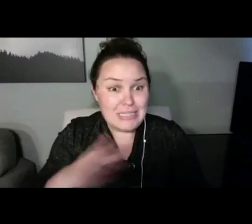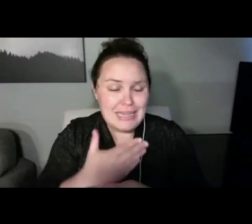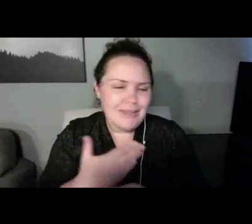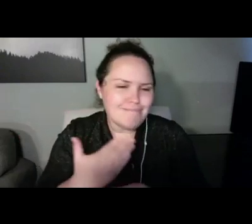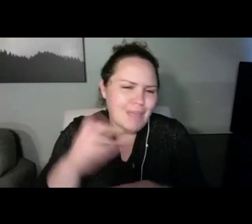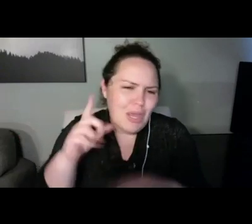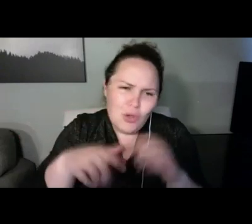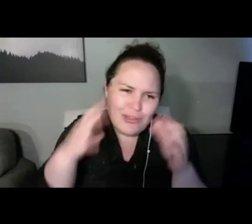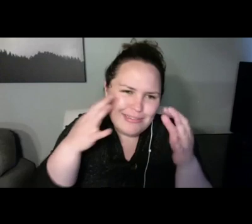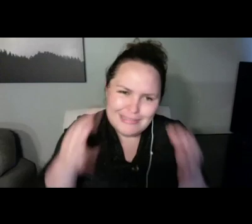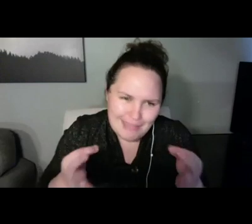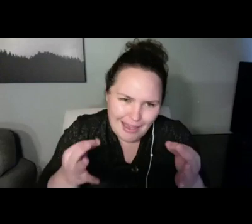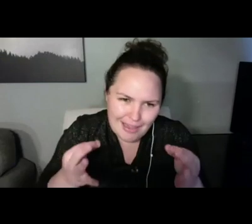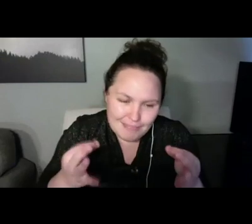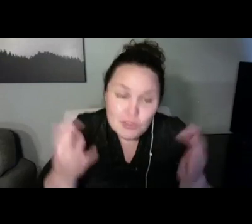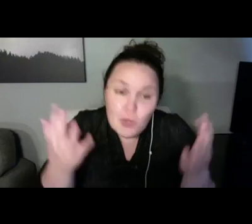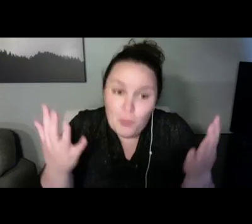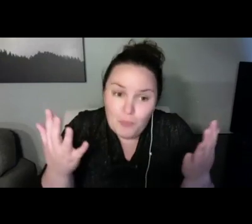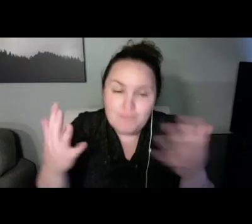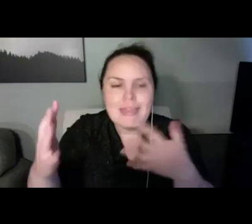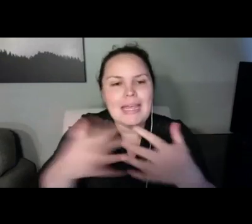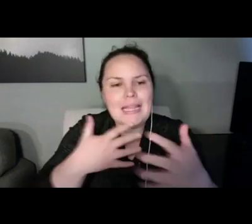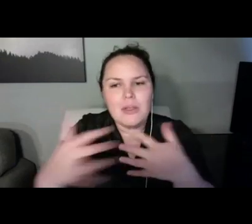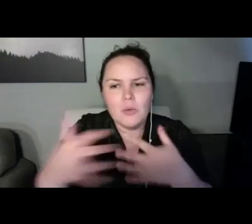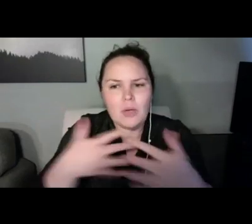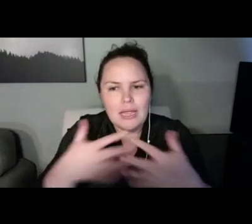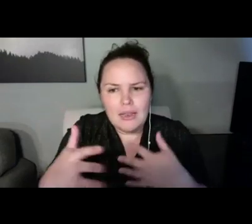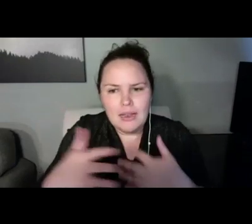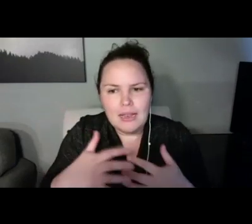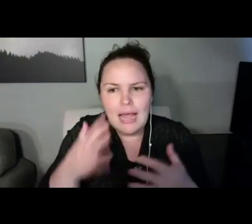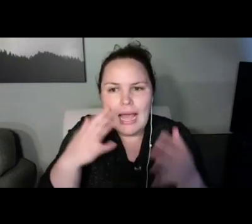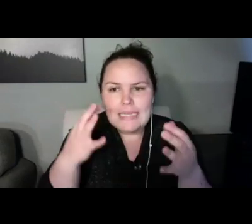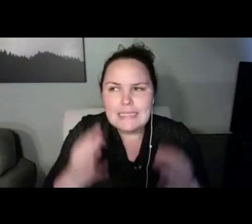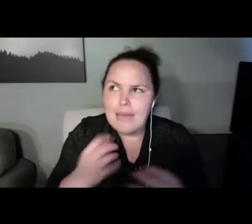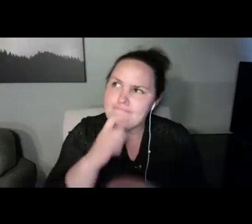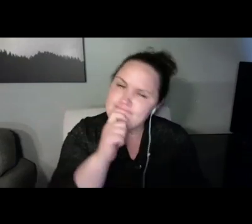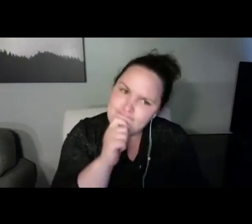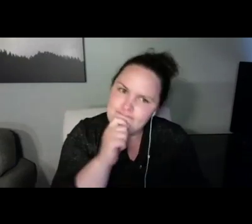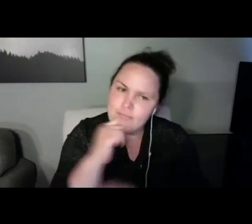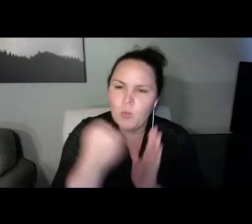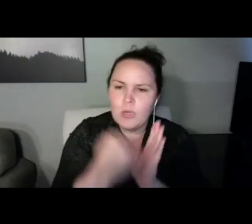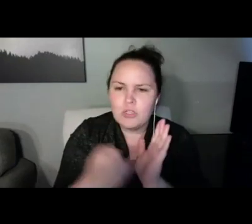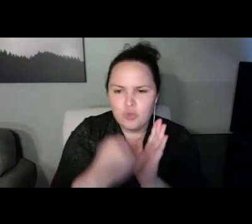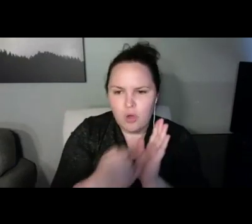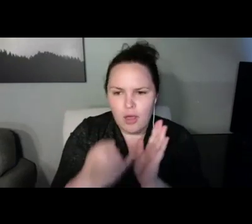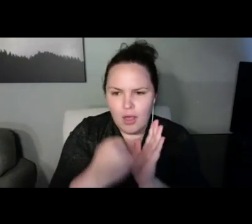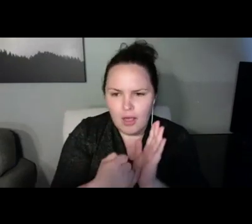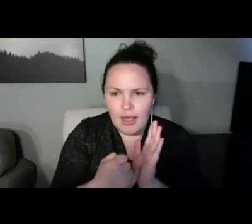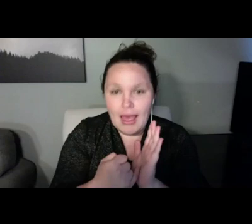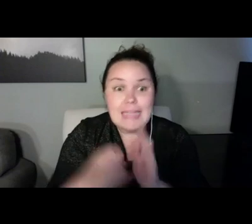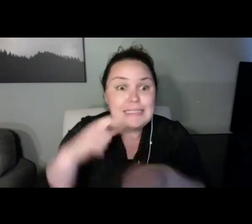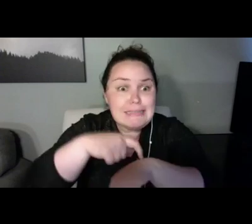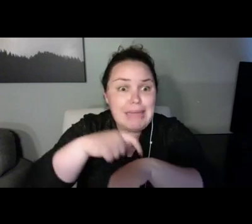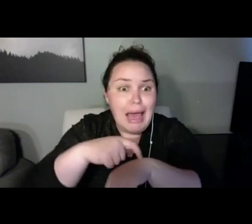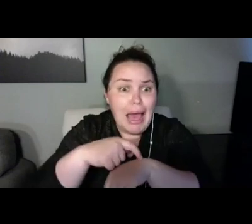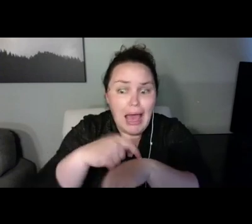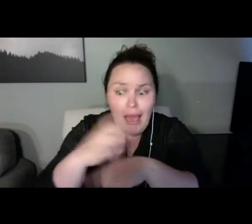the point where we have to talk about stranger danger and not give five to everybody in the store.